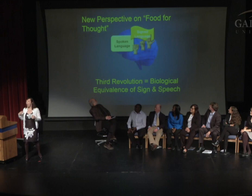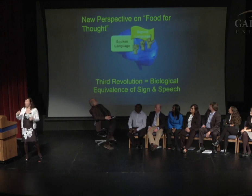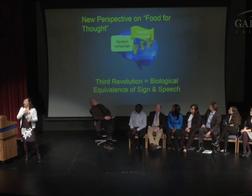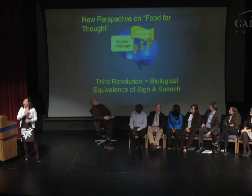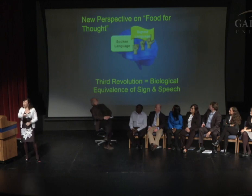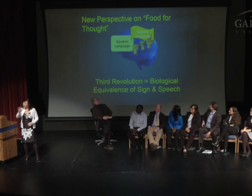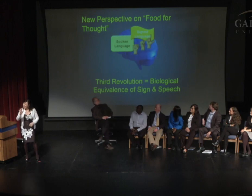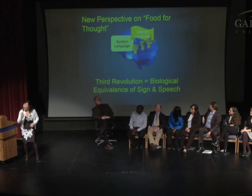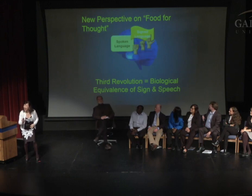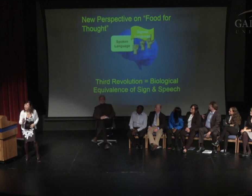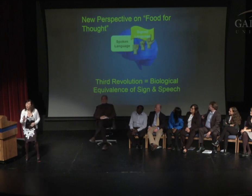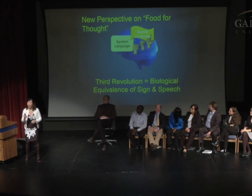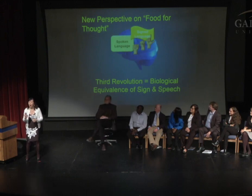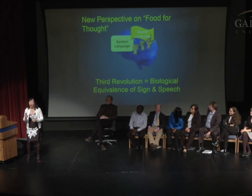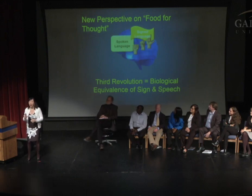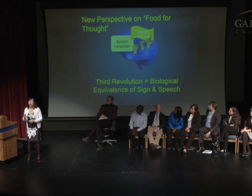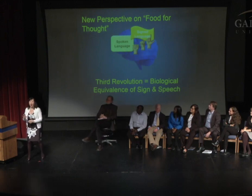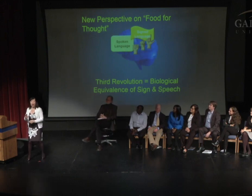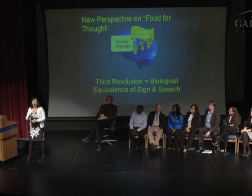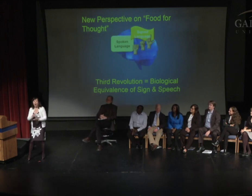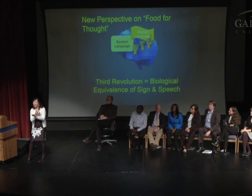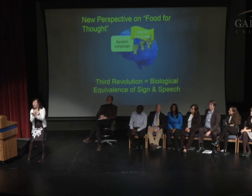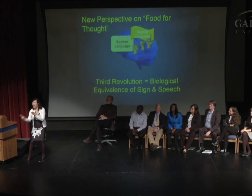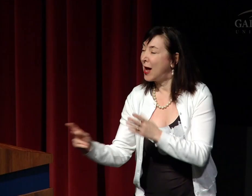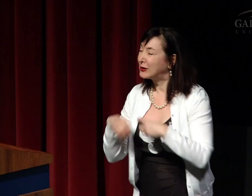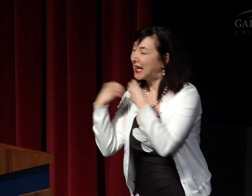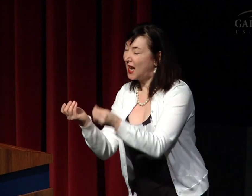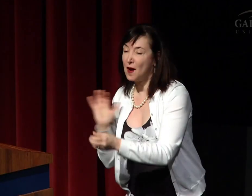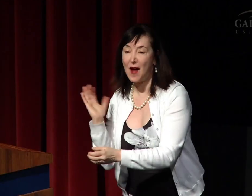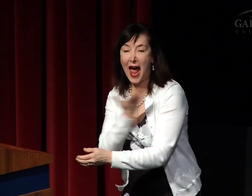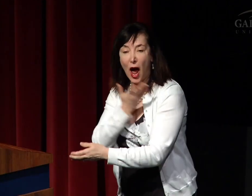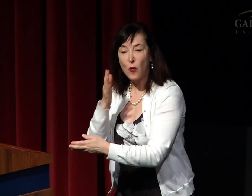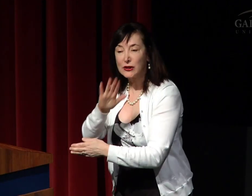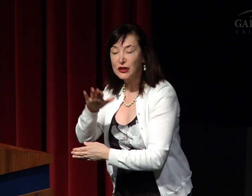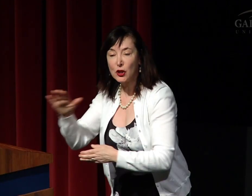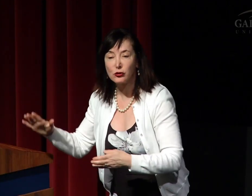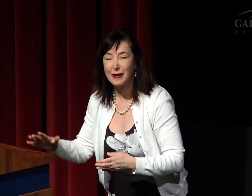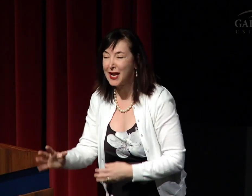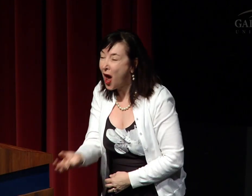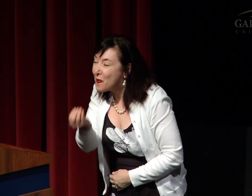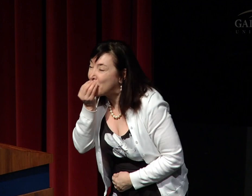We would never fail to give our children food